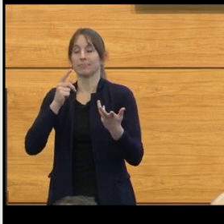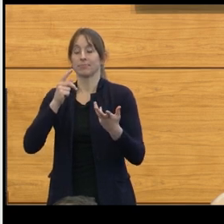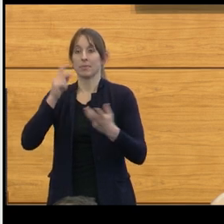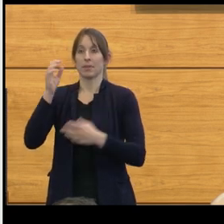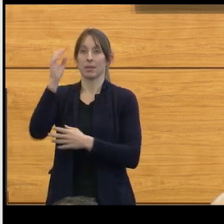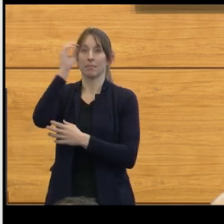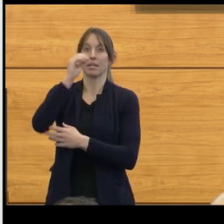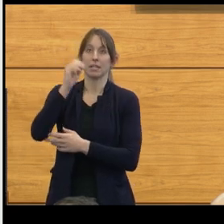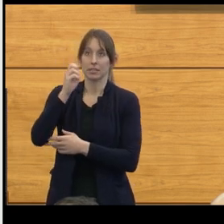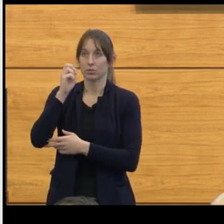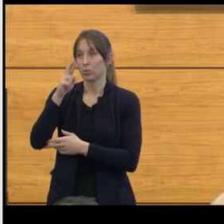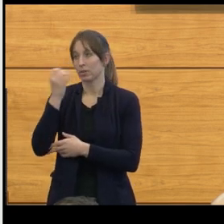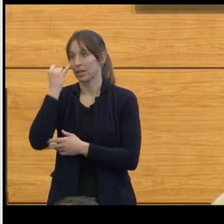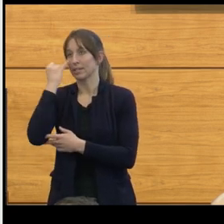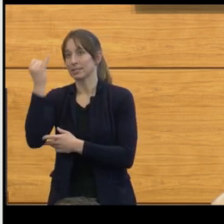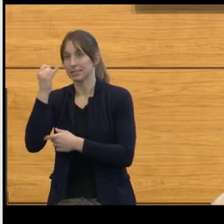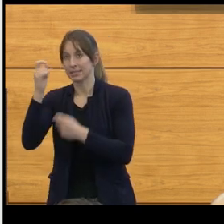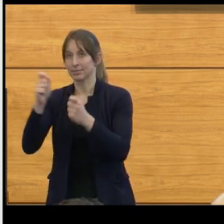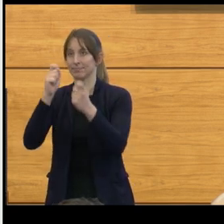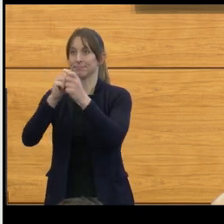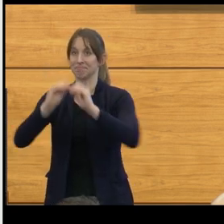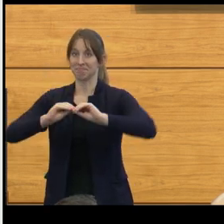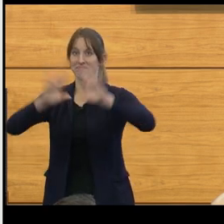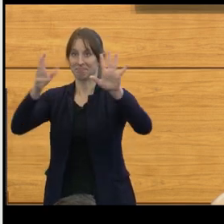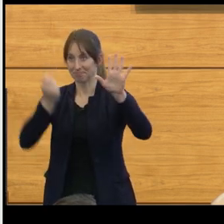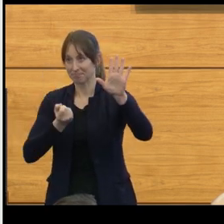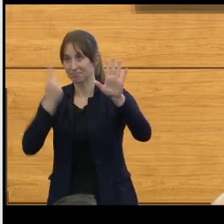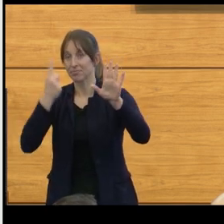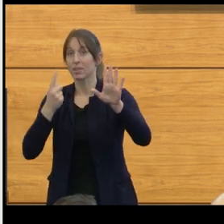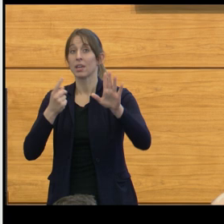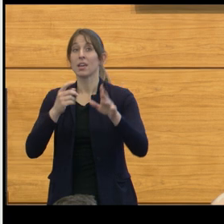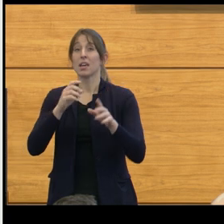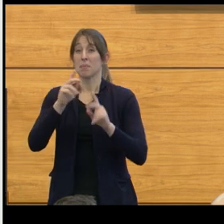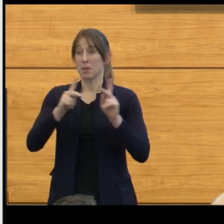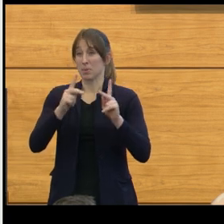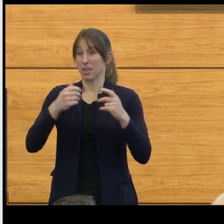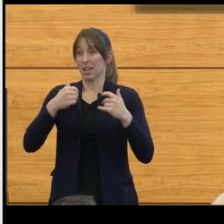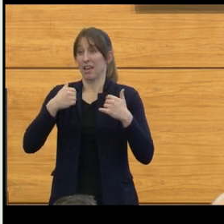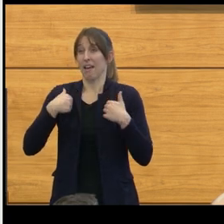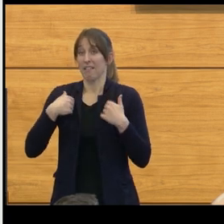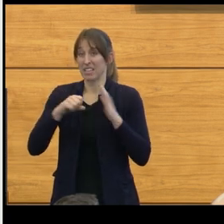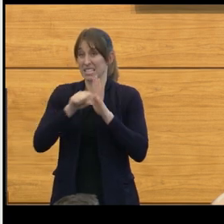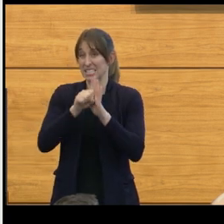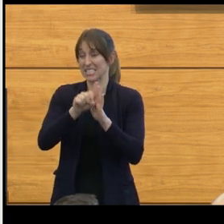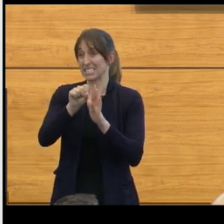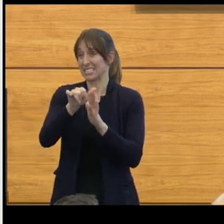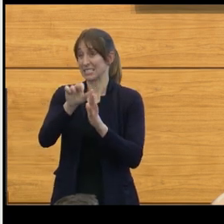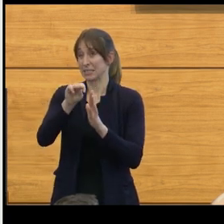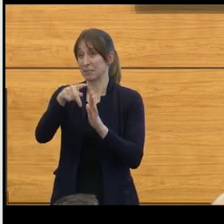Symptoms from chiari malformation are rare, but asymptomatic chiaris are actually pretty common